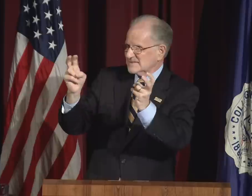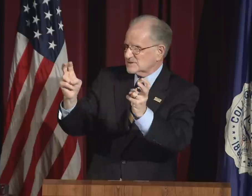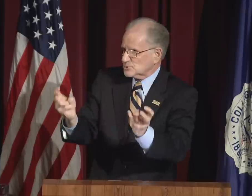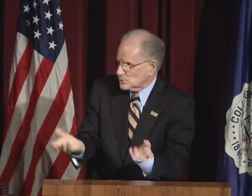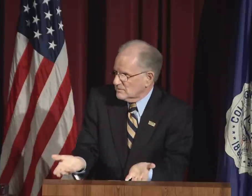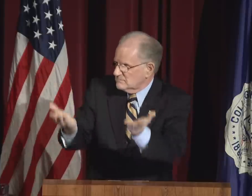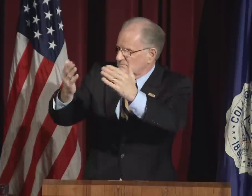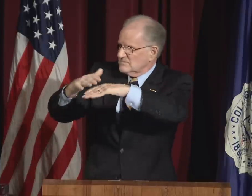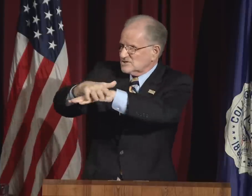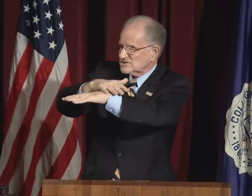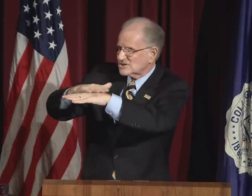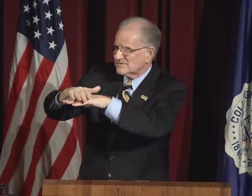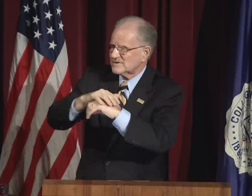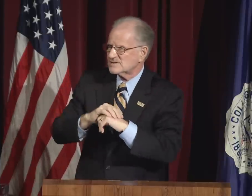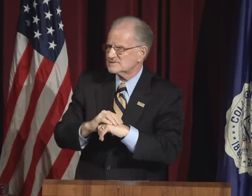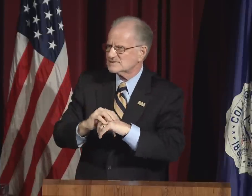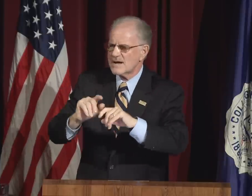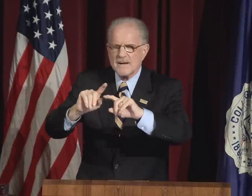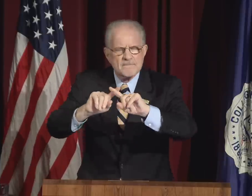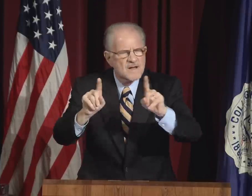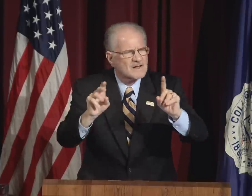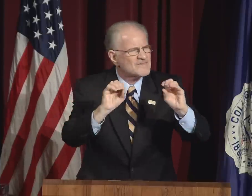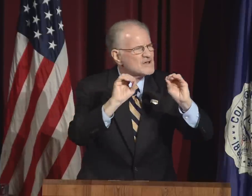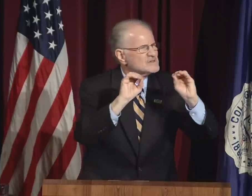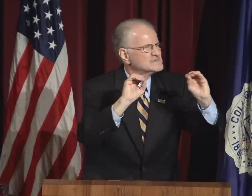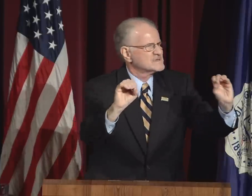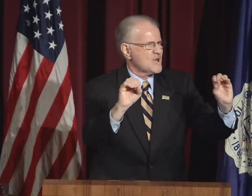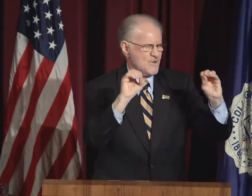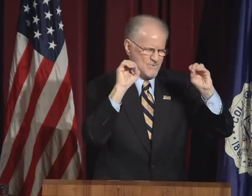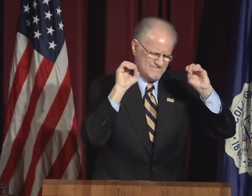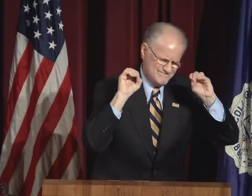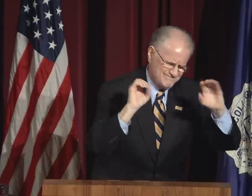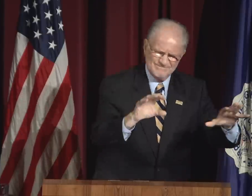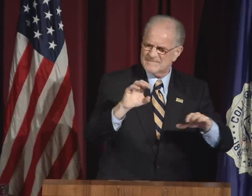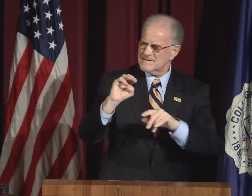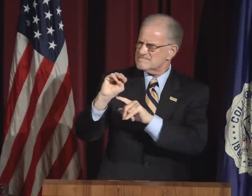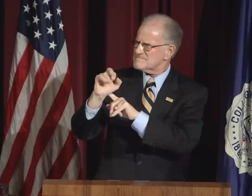I can, and I am, bringing the issue to the surface.